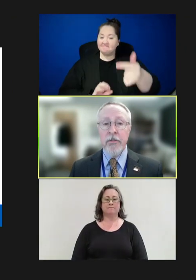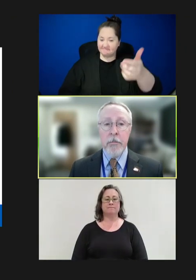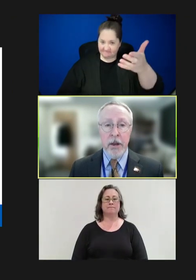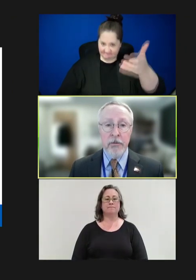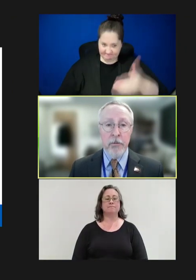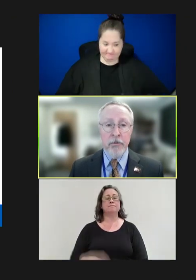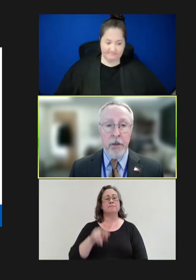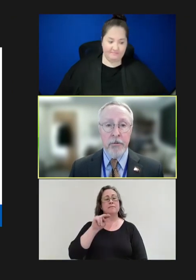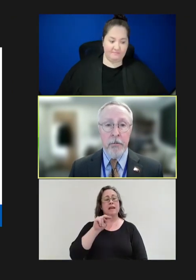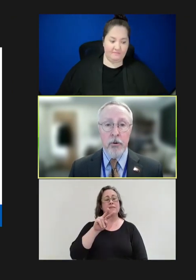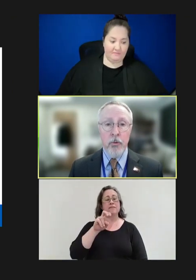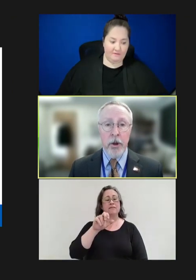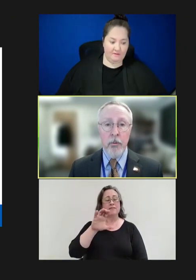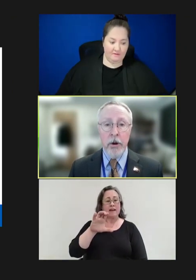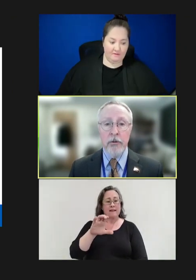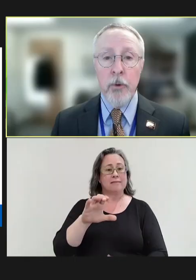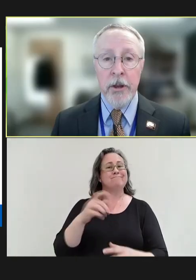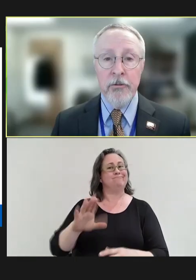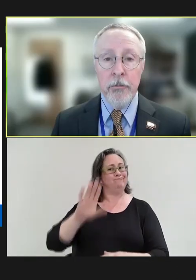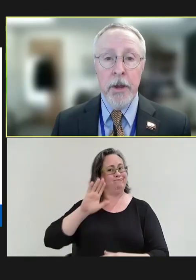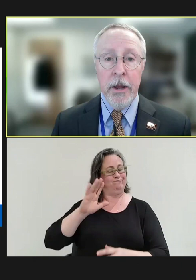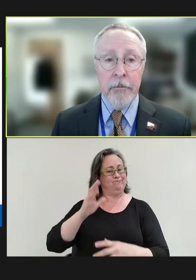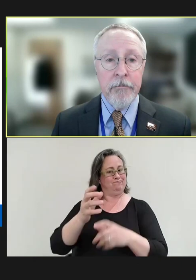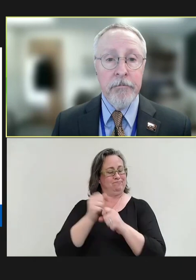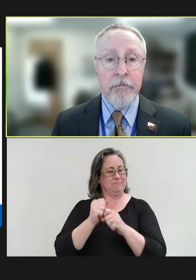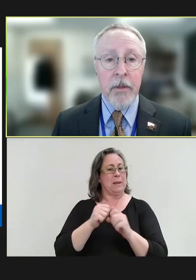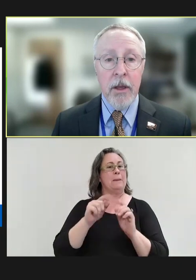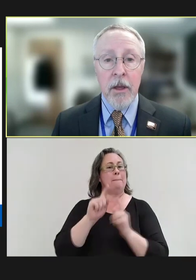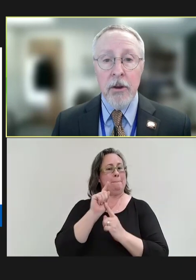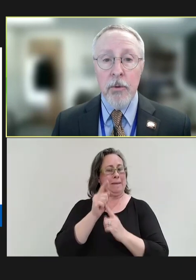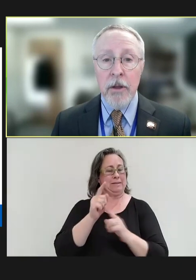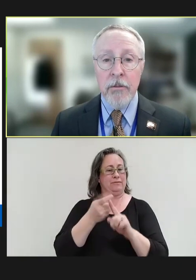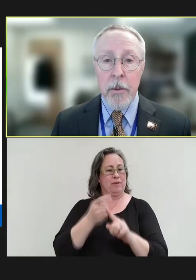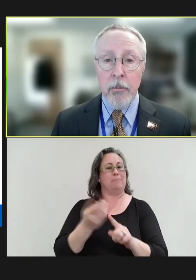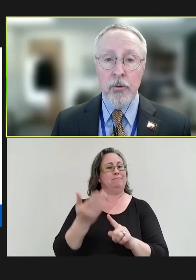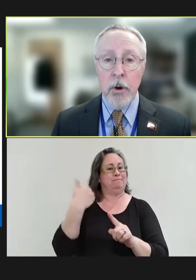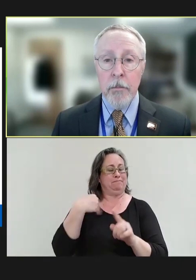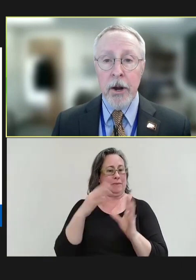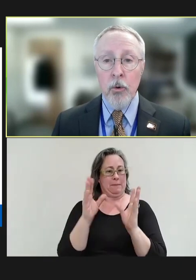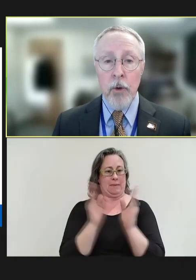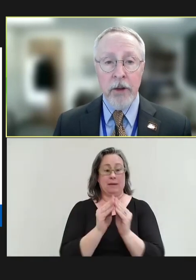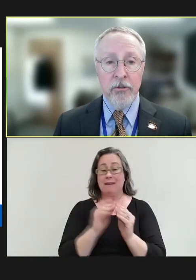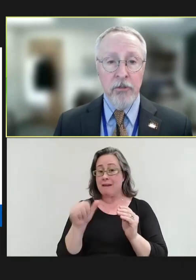the minutes from the September 21 to 22 meeting. Do any of the members want to make corrections